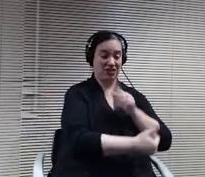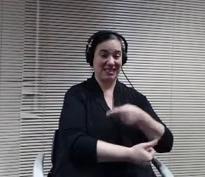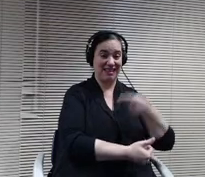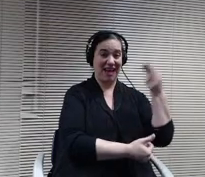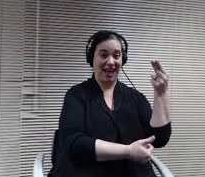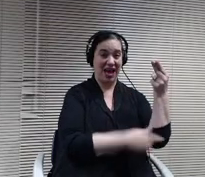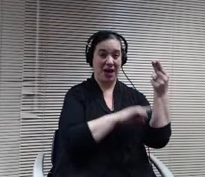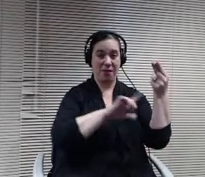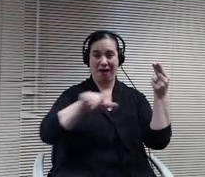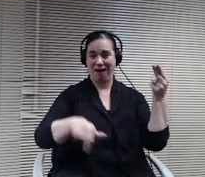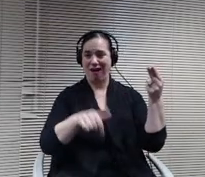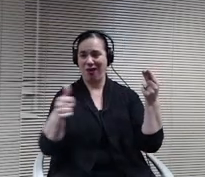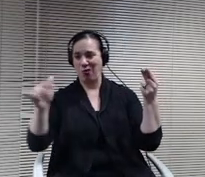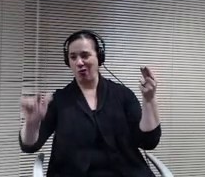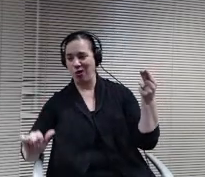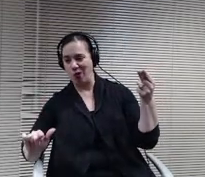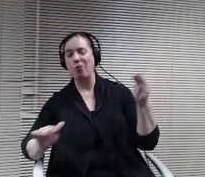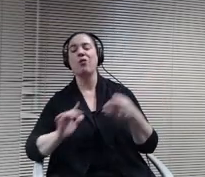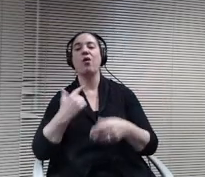able to meet the unique needs of our students.